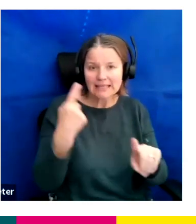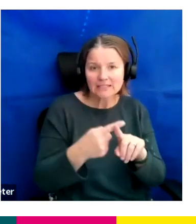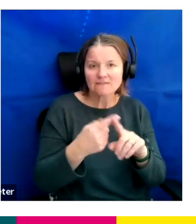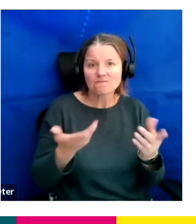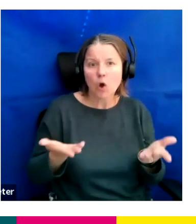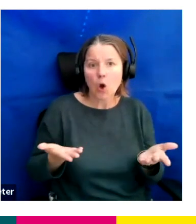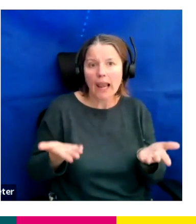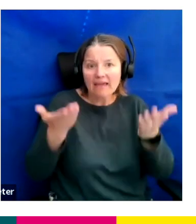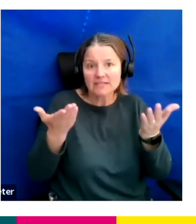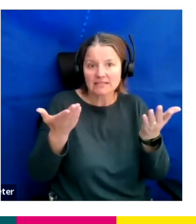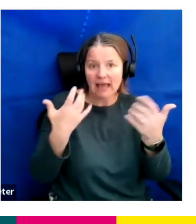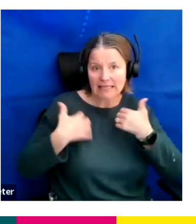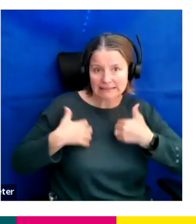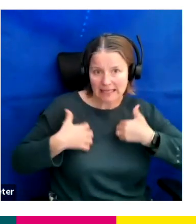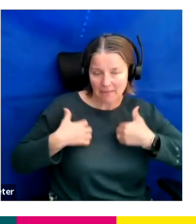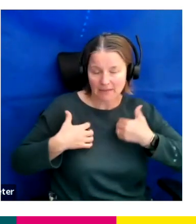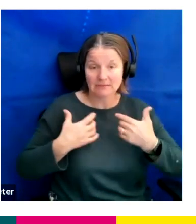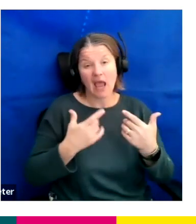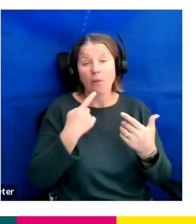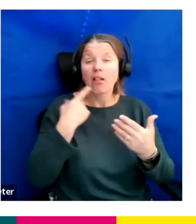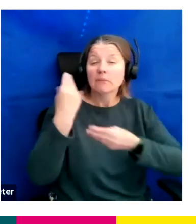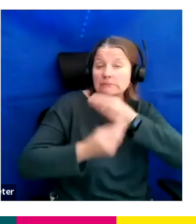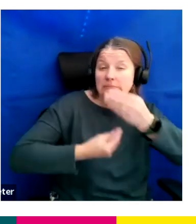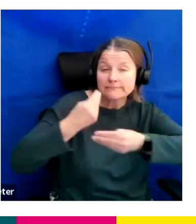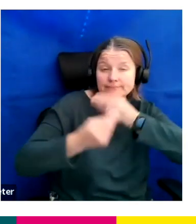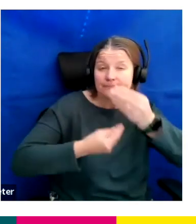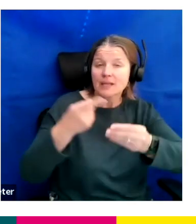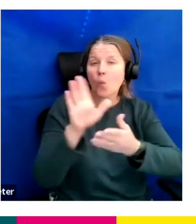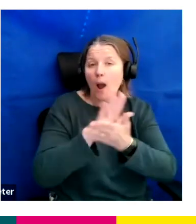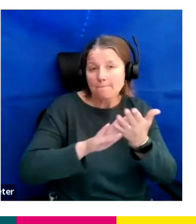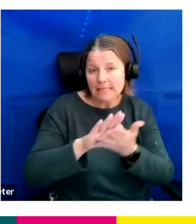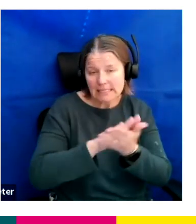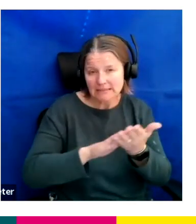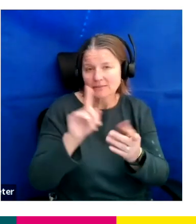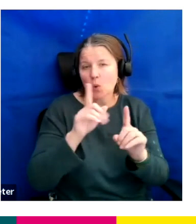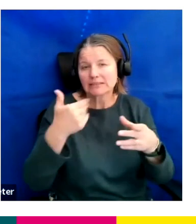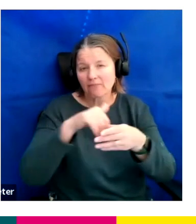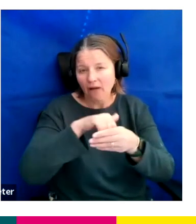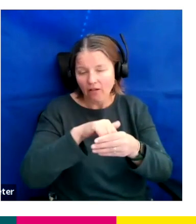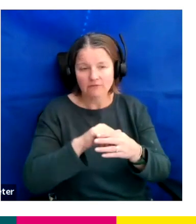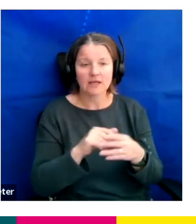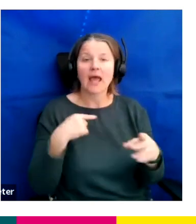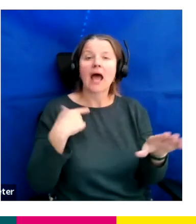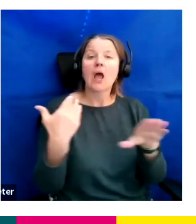I'll go on to say what that means, what that means shortly and I work alongside or Eve